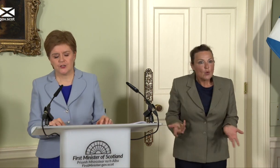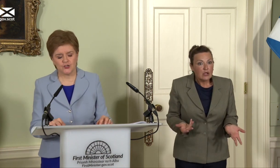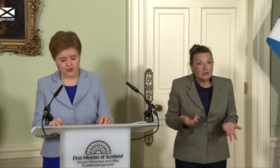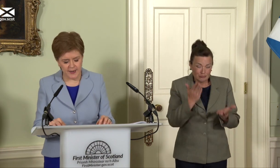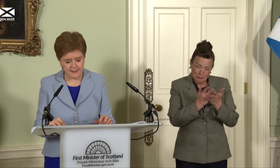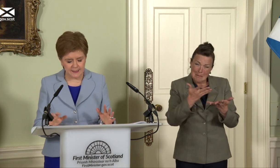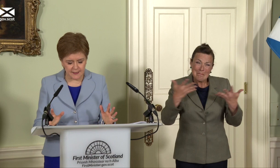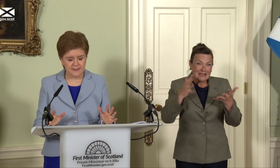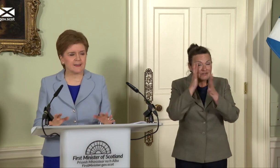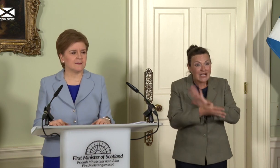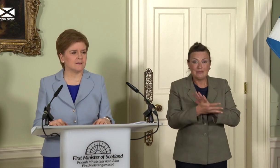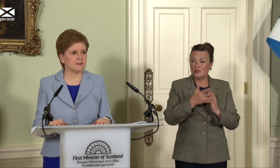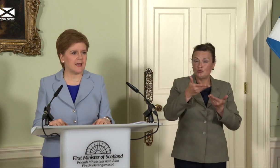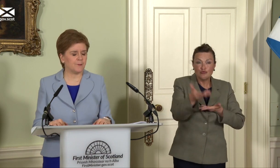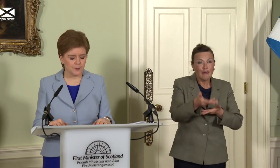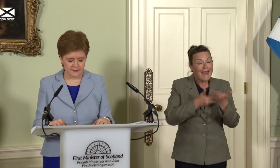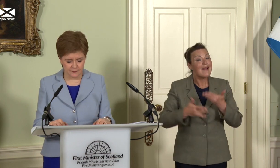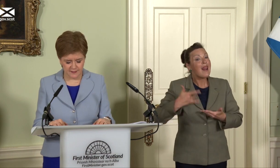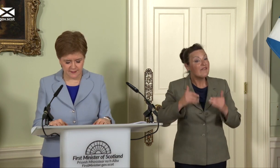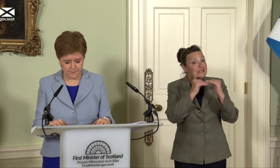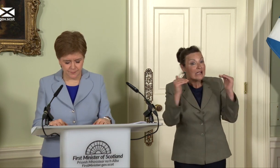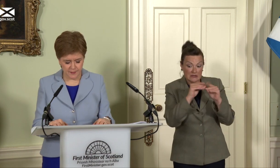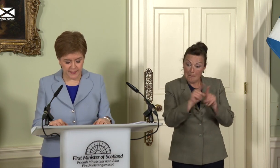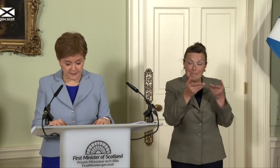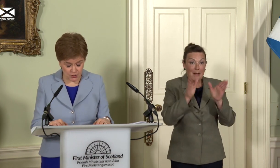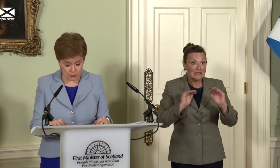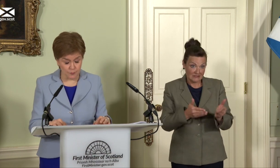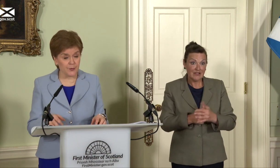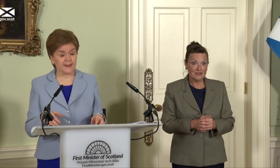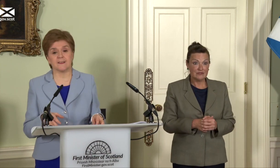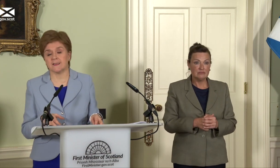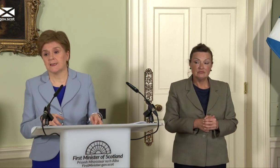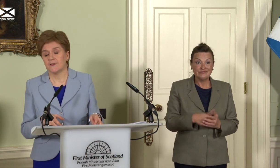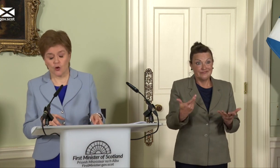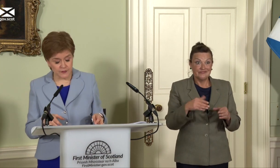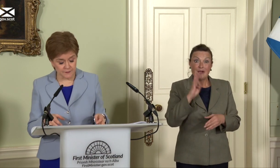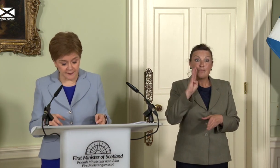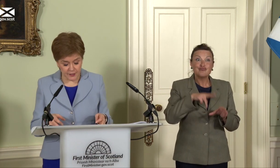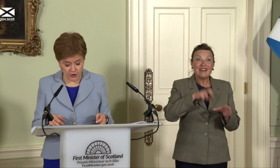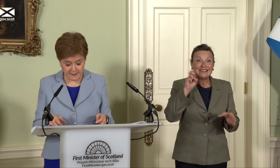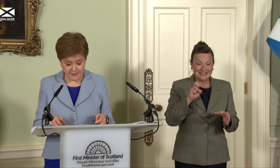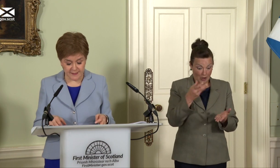to trade, living standards and public services. Thanks to Brexit, the cost of living crisis